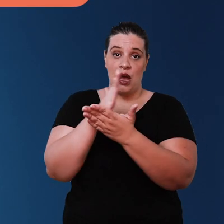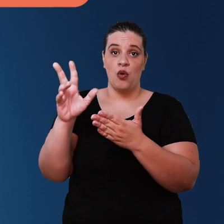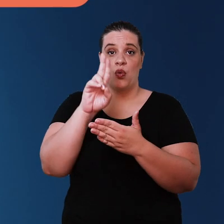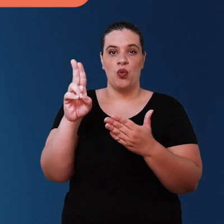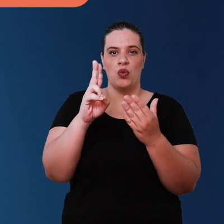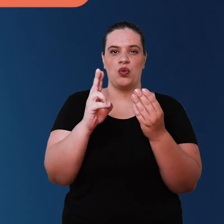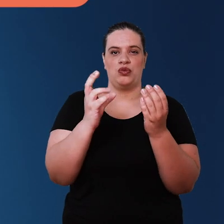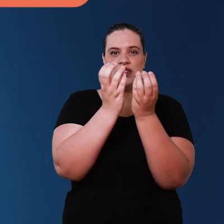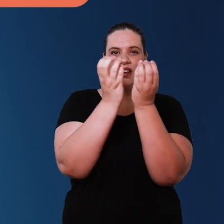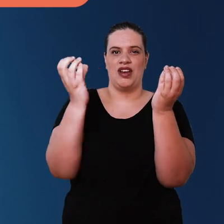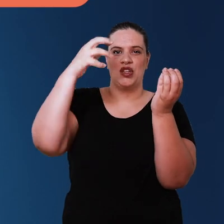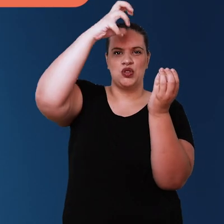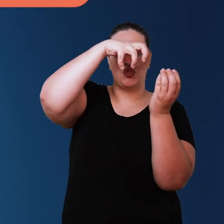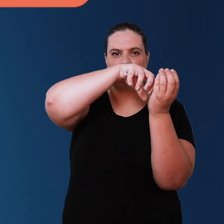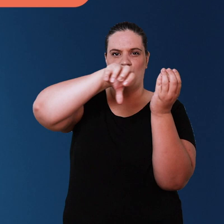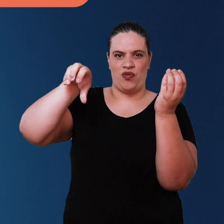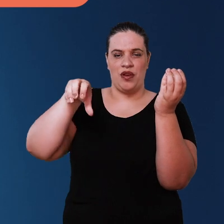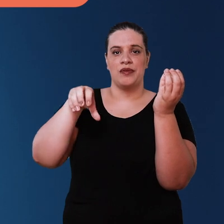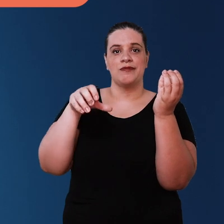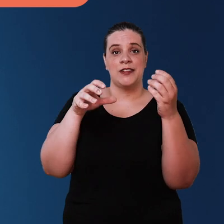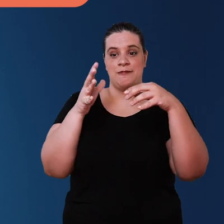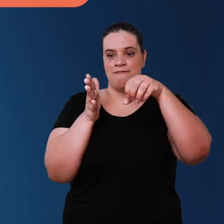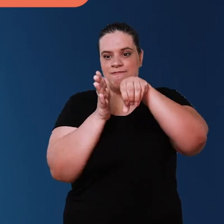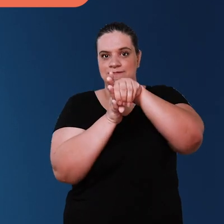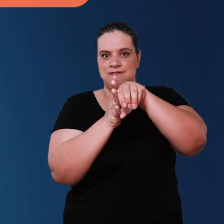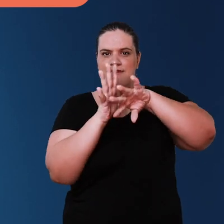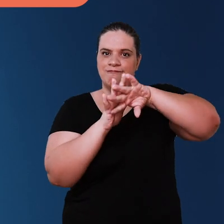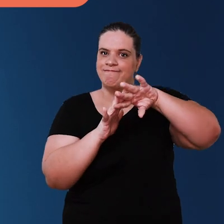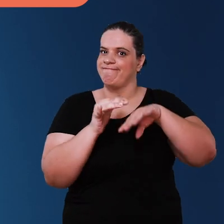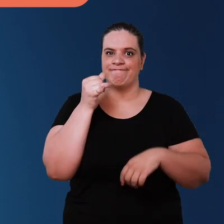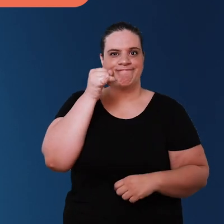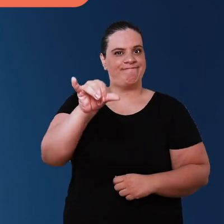in the gutter I strongly recommend abolishing this idea because if you put